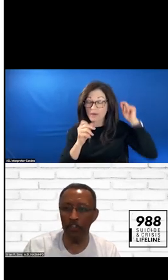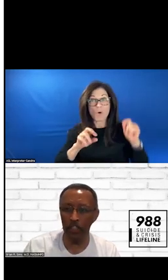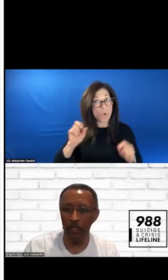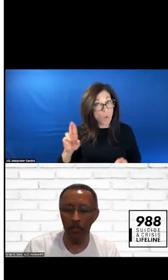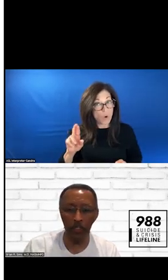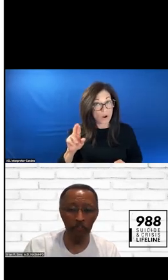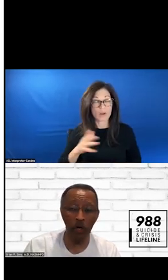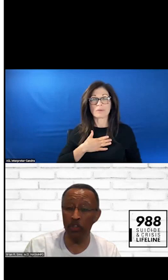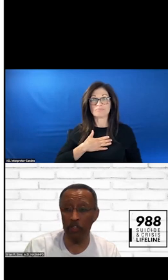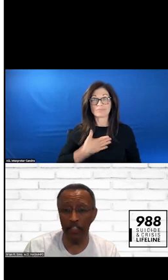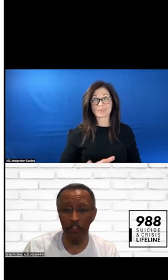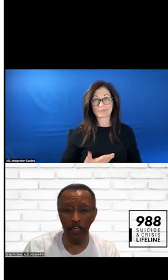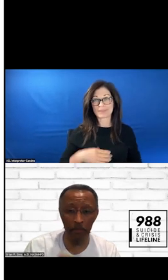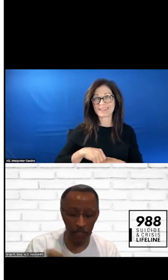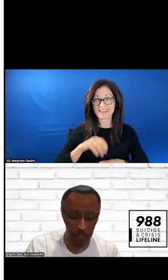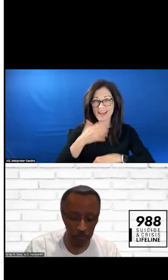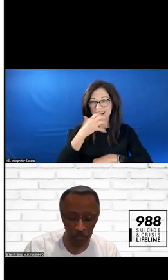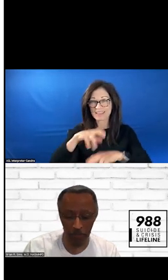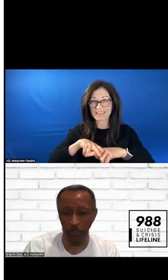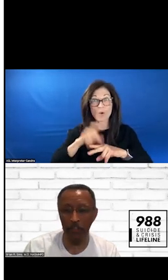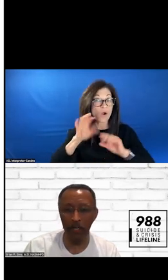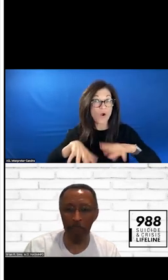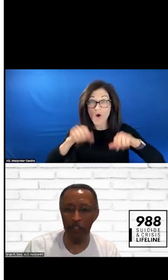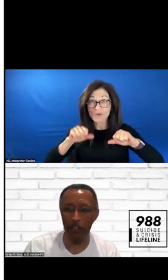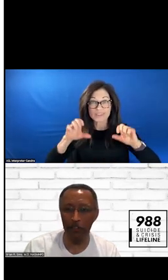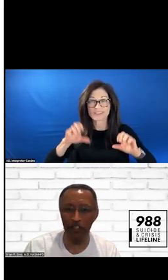HOT SEAT OR HOST THE JAM AND WE WILL GIVE YOU A FREE SHIRT.